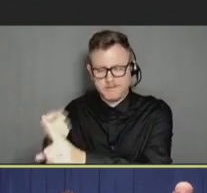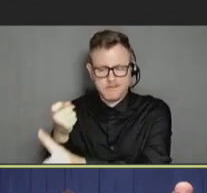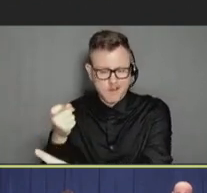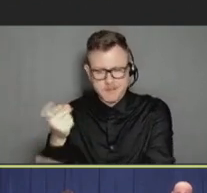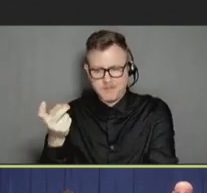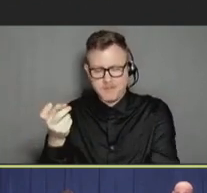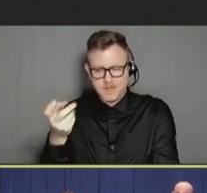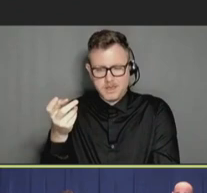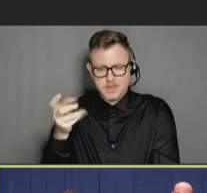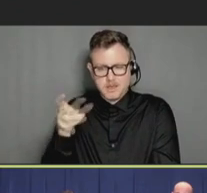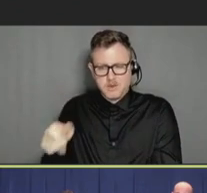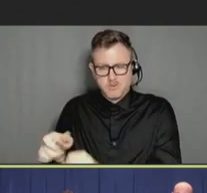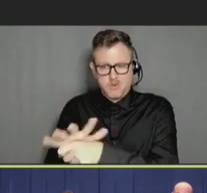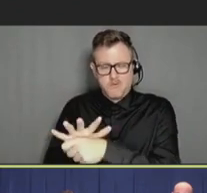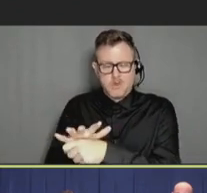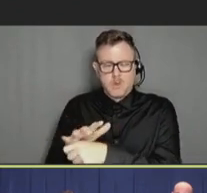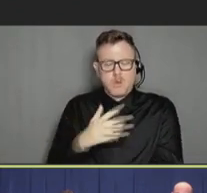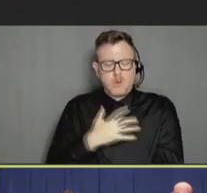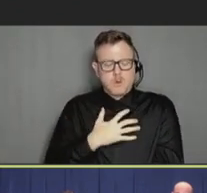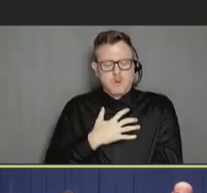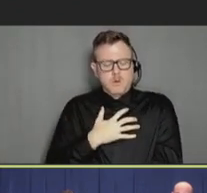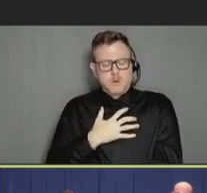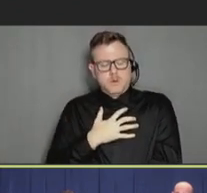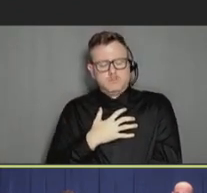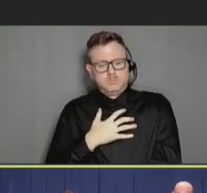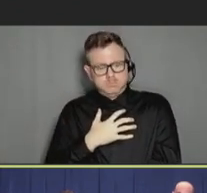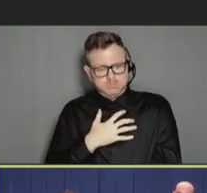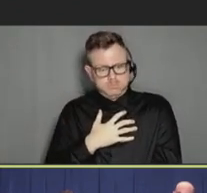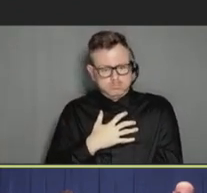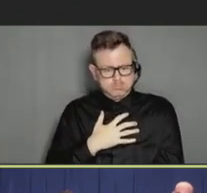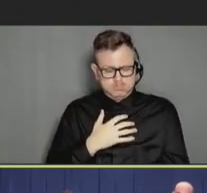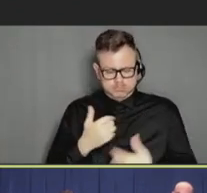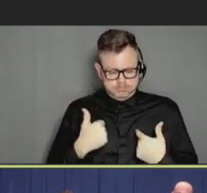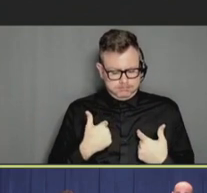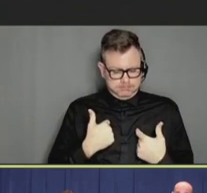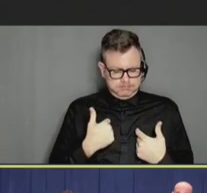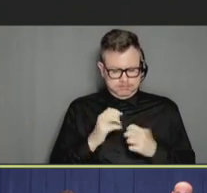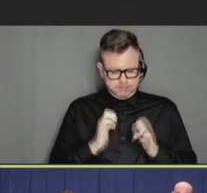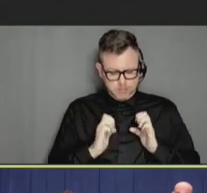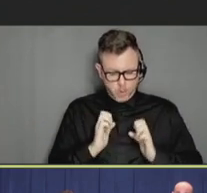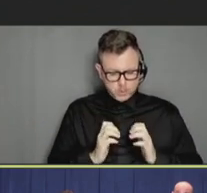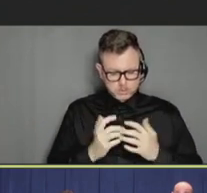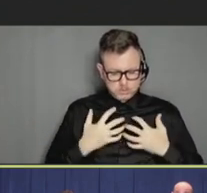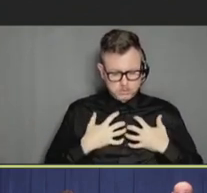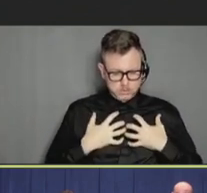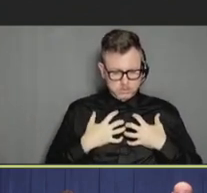just couldn't, you know, they could -- they're, you know, it's not just about fatigue, it's